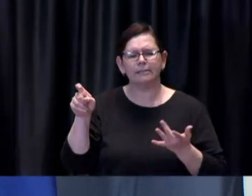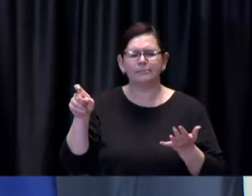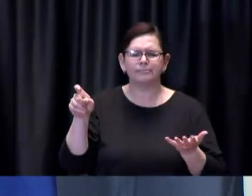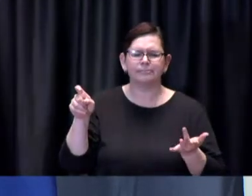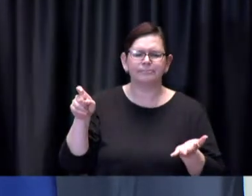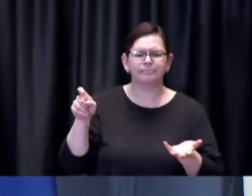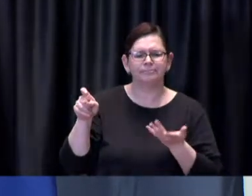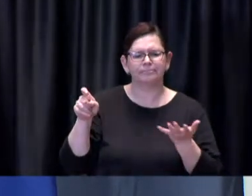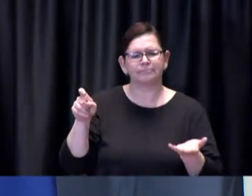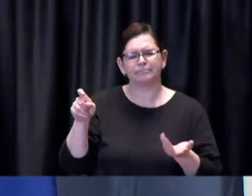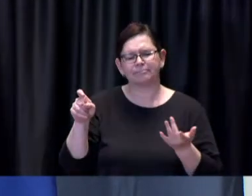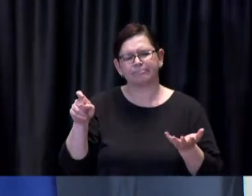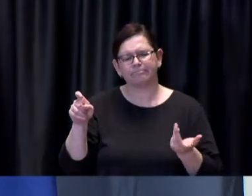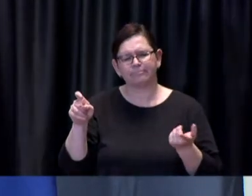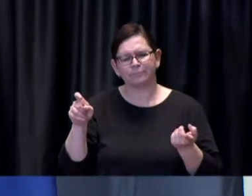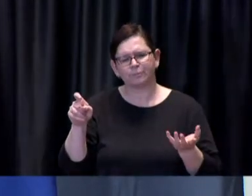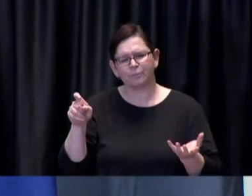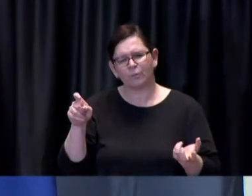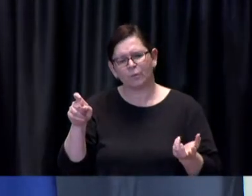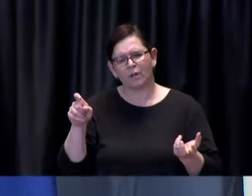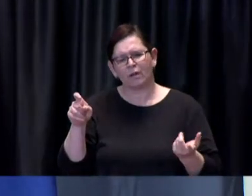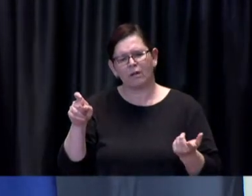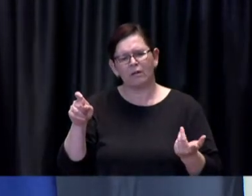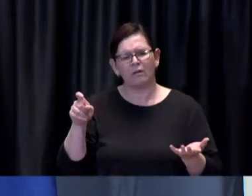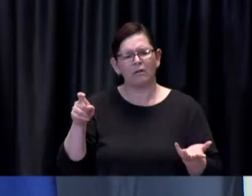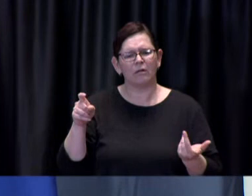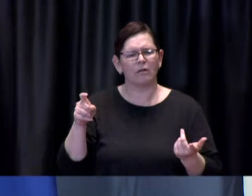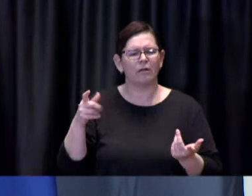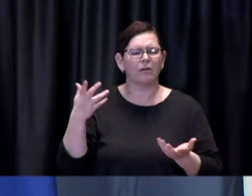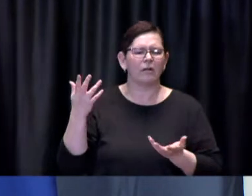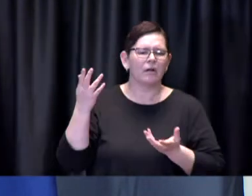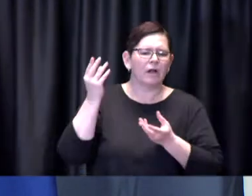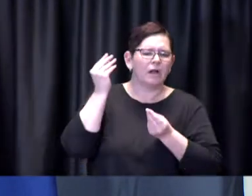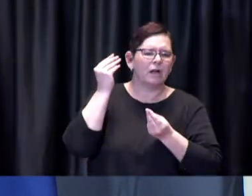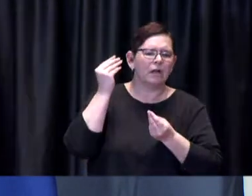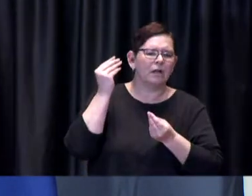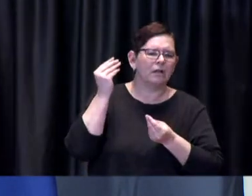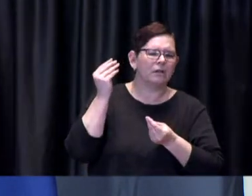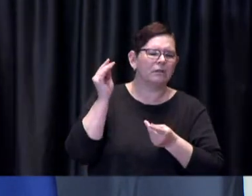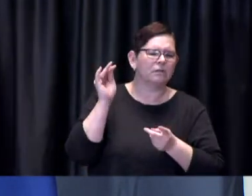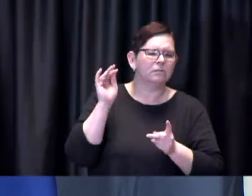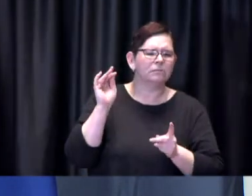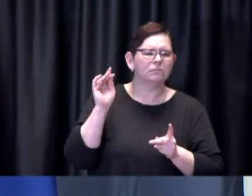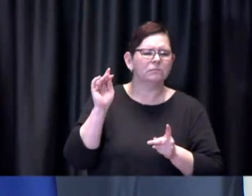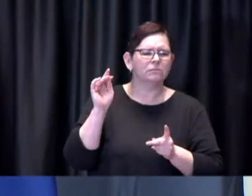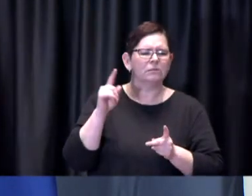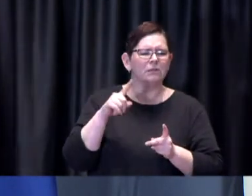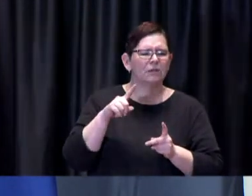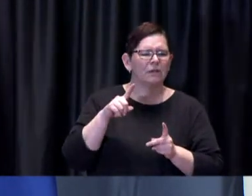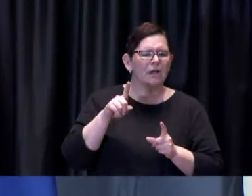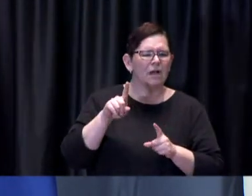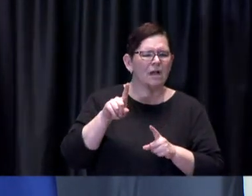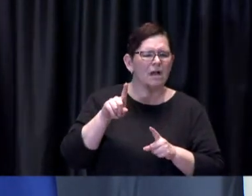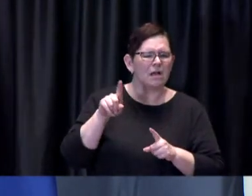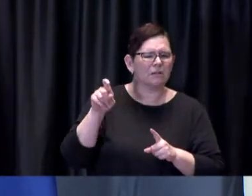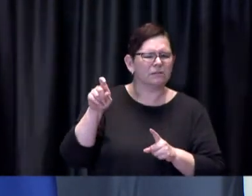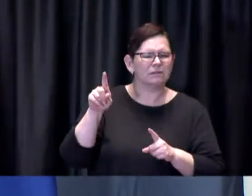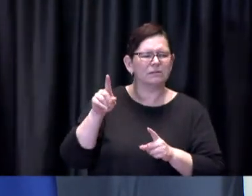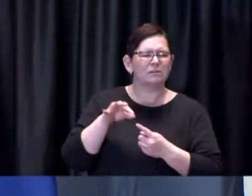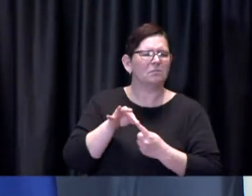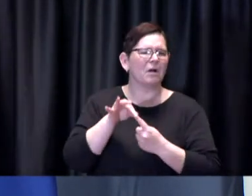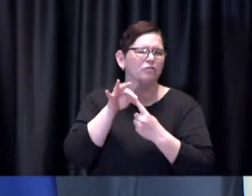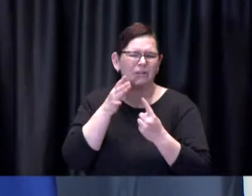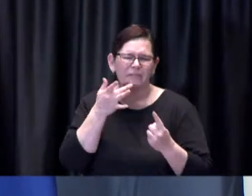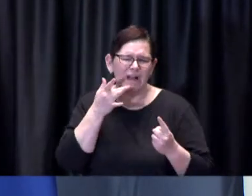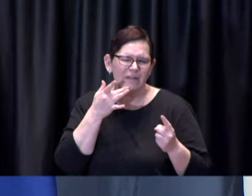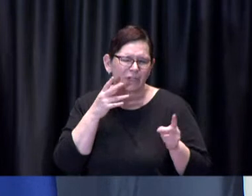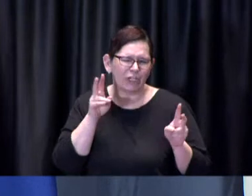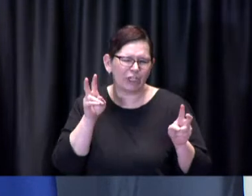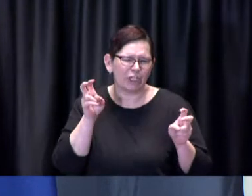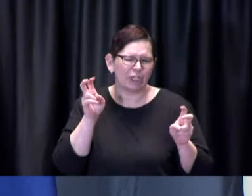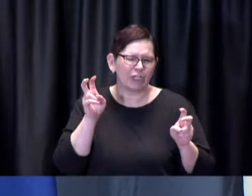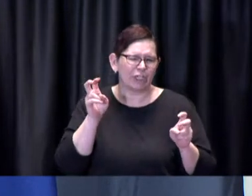just wanted to ask you is this a a special favour above and beyond isn't the vaccination allocation already taking into account that